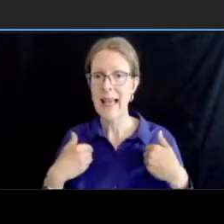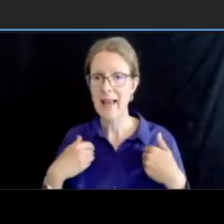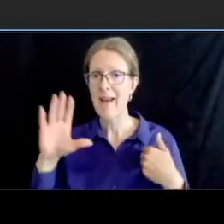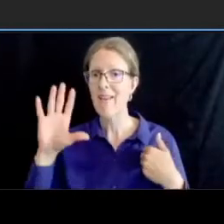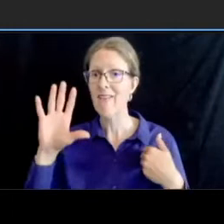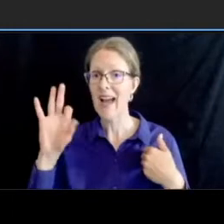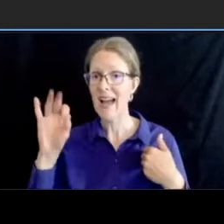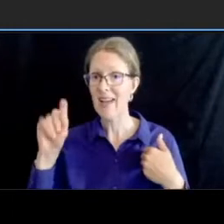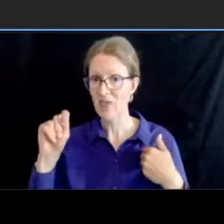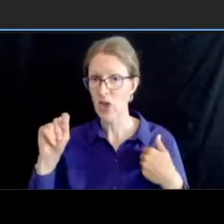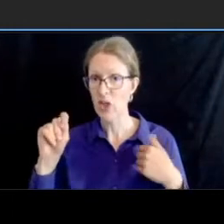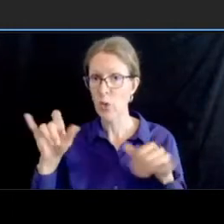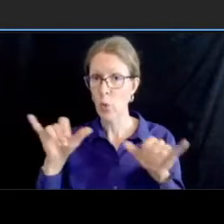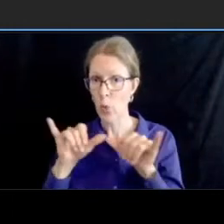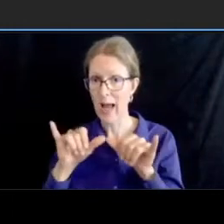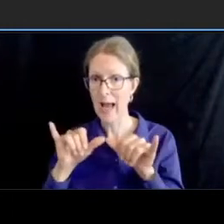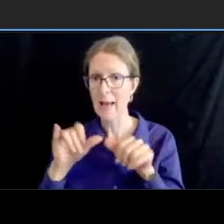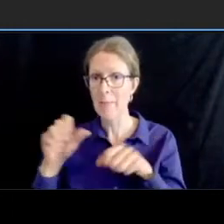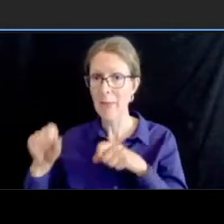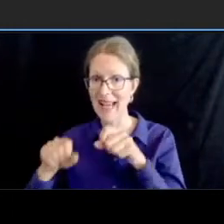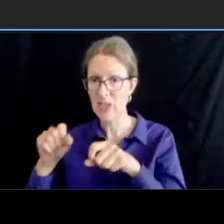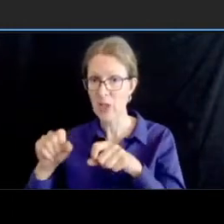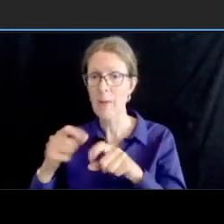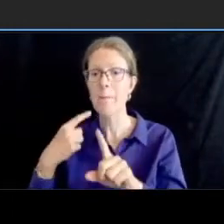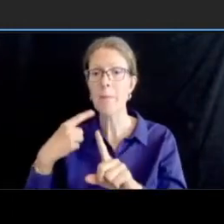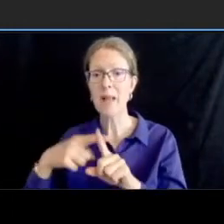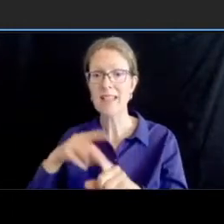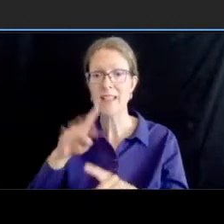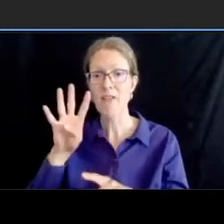through these limits in all areas except at the sedgwick street